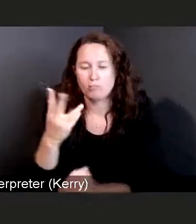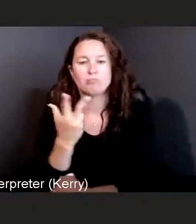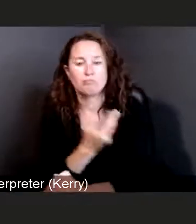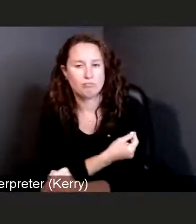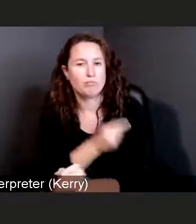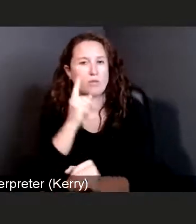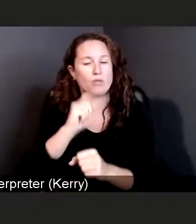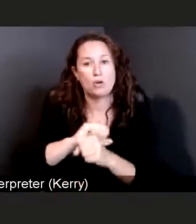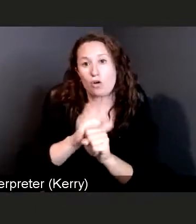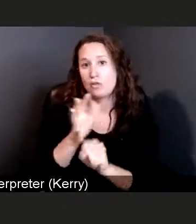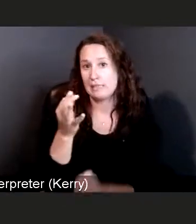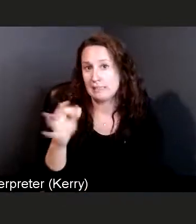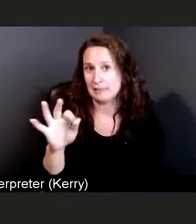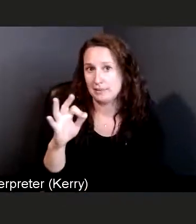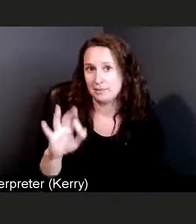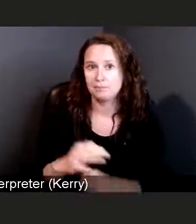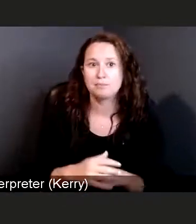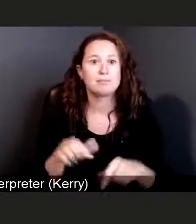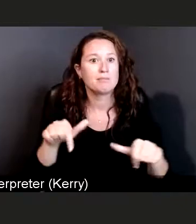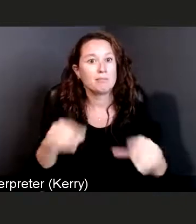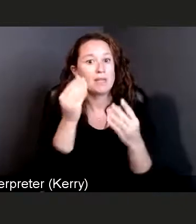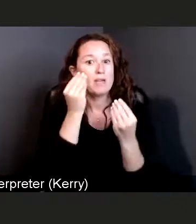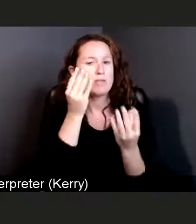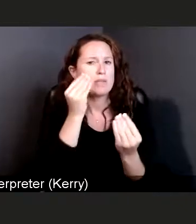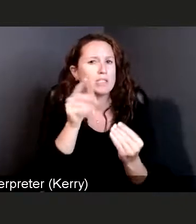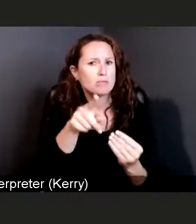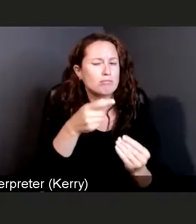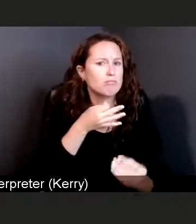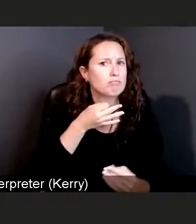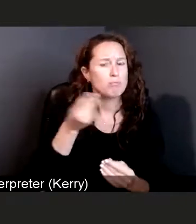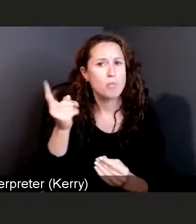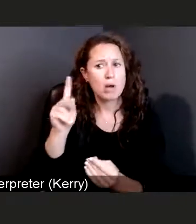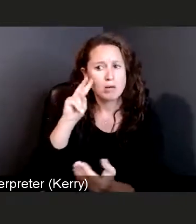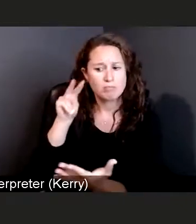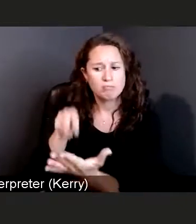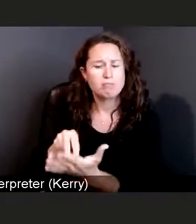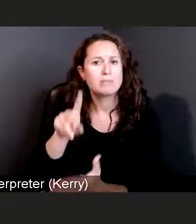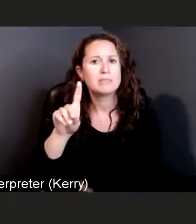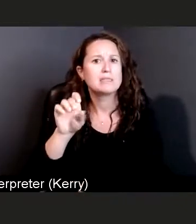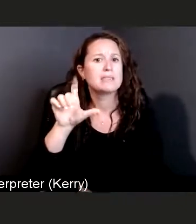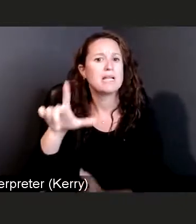This information can be found through the State of Delaware, Corona virus website.